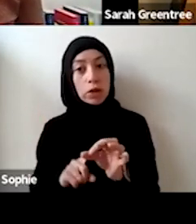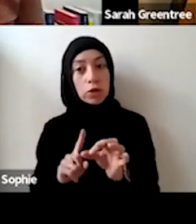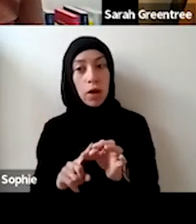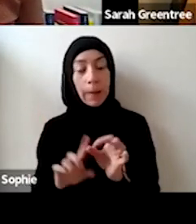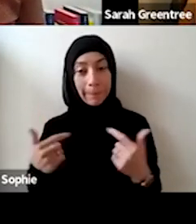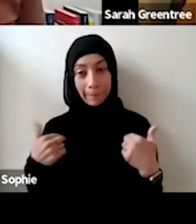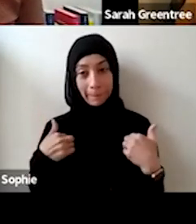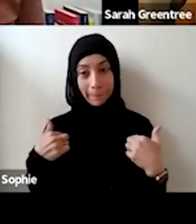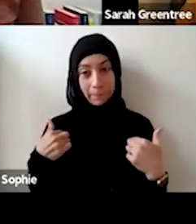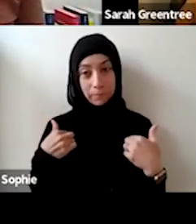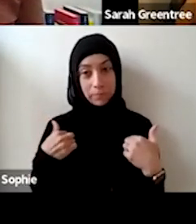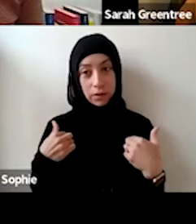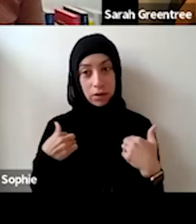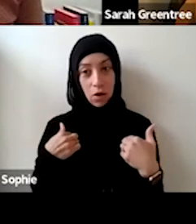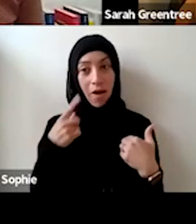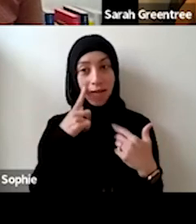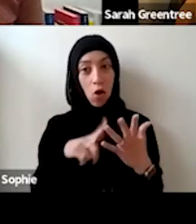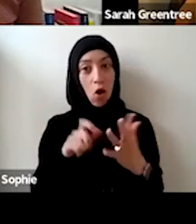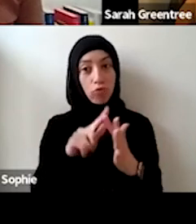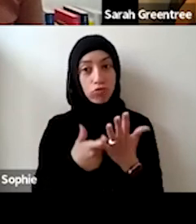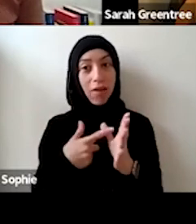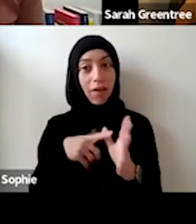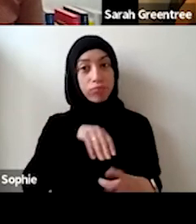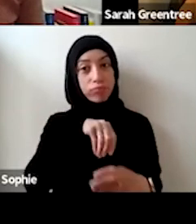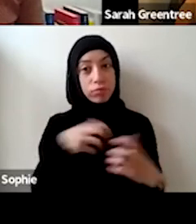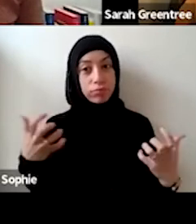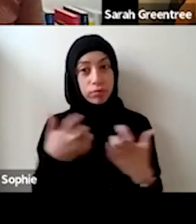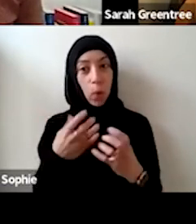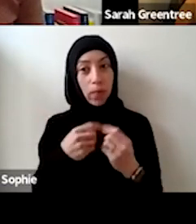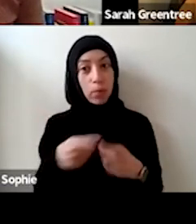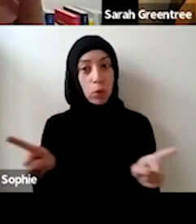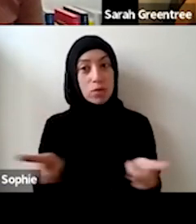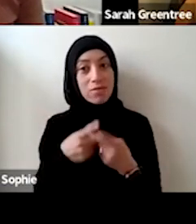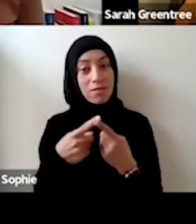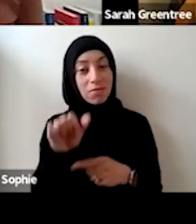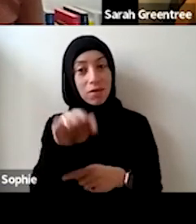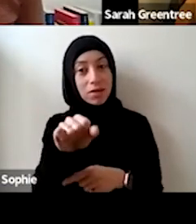as a practice , and we encourage you, if you are planning on making an application for opera, that you speak with Kirsty Rivers I had a I I think that our profits within music as a practice and would encourage you if you